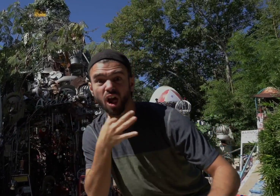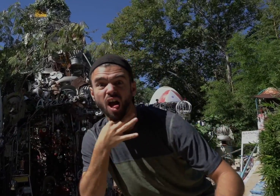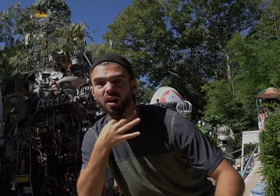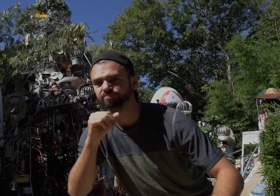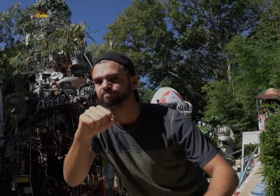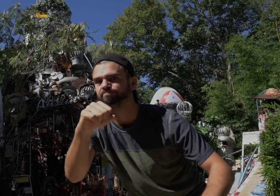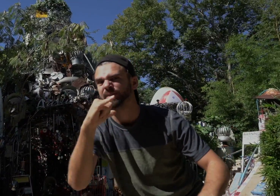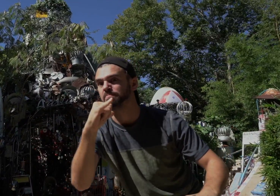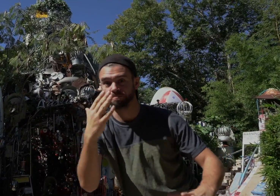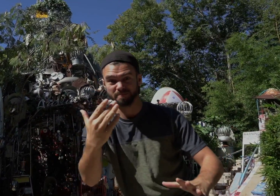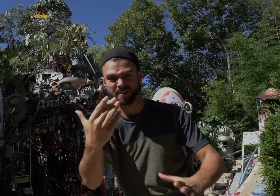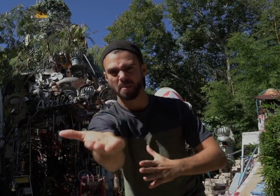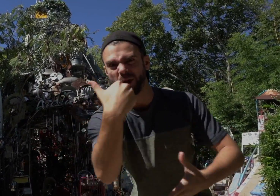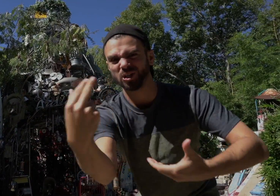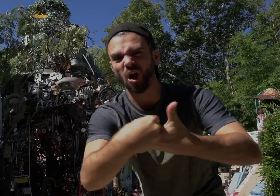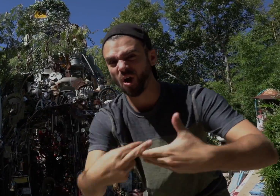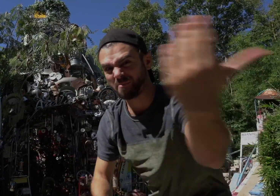Aren't you curious? Me too! Let's go!